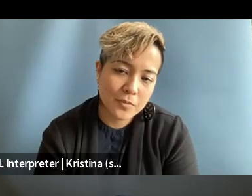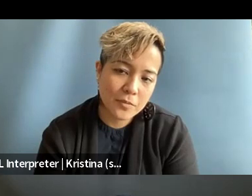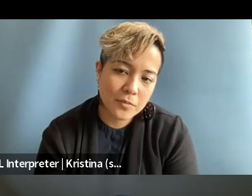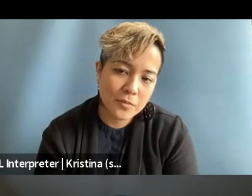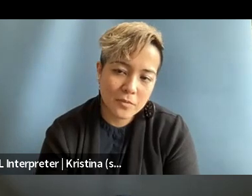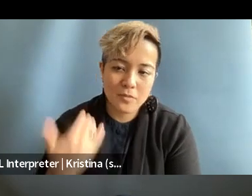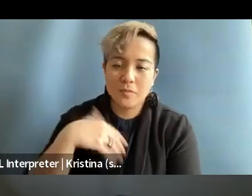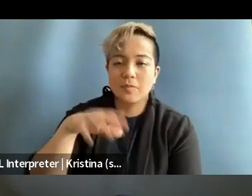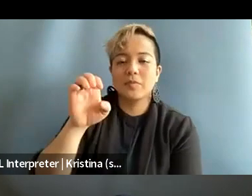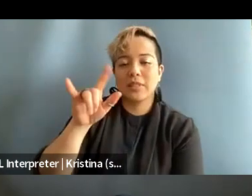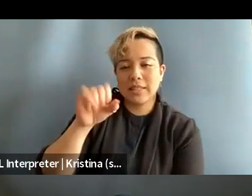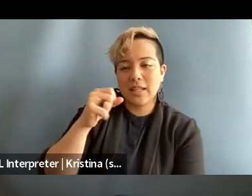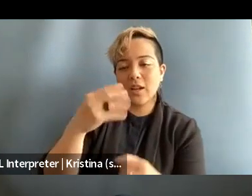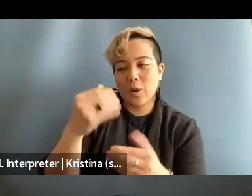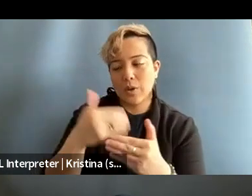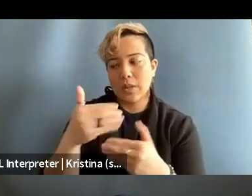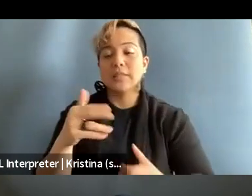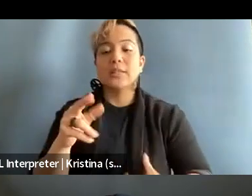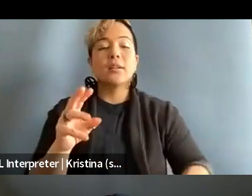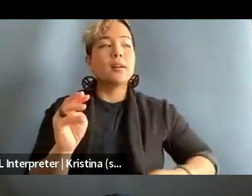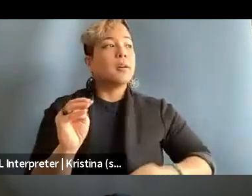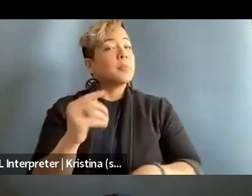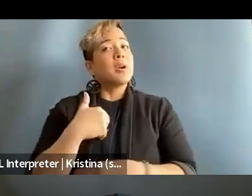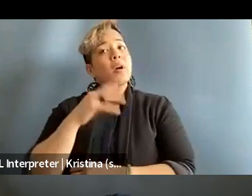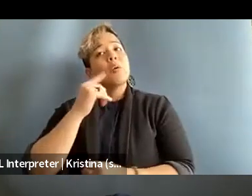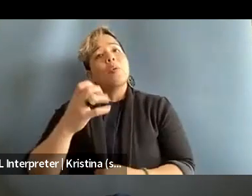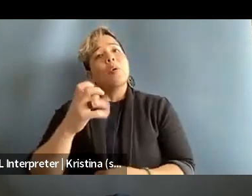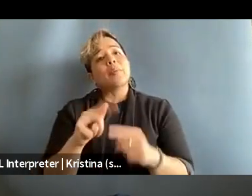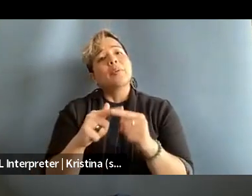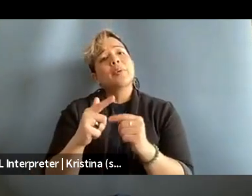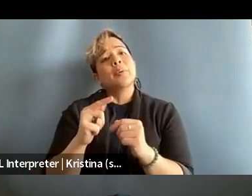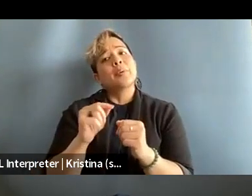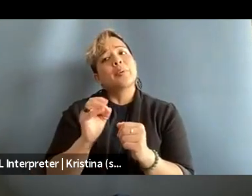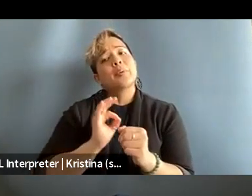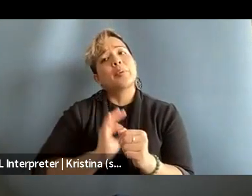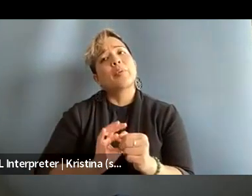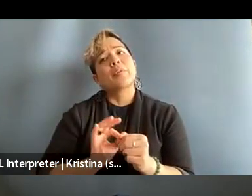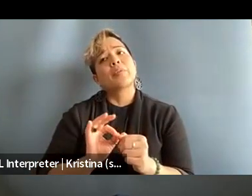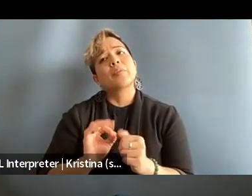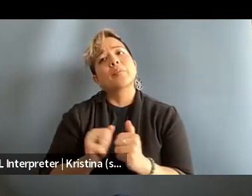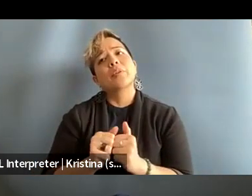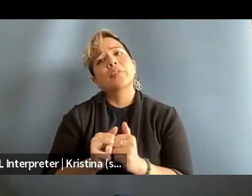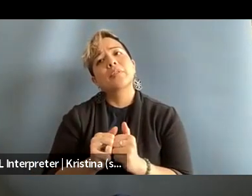This is Elisa, I can go next. I would want people to come away just really feeling